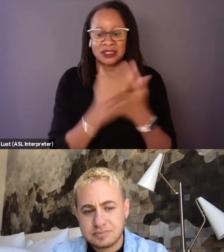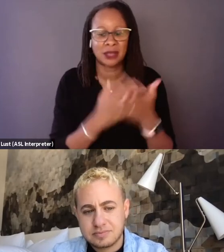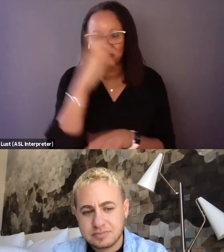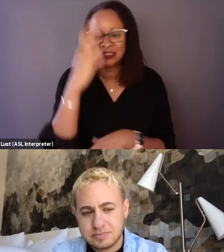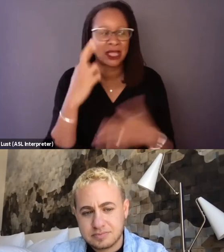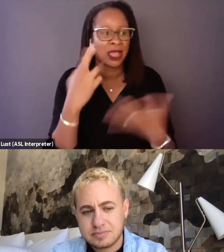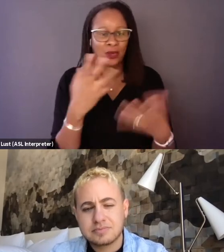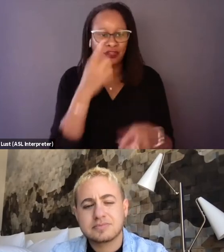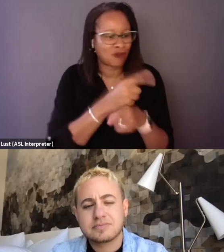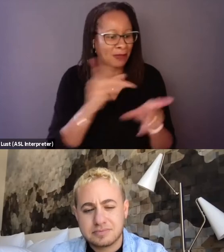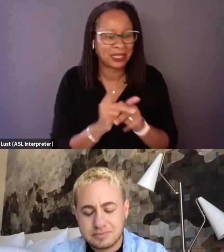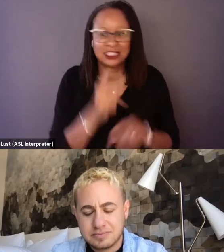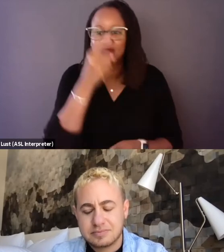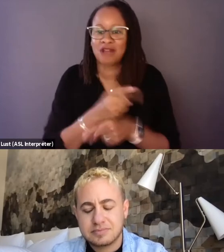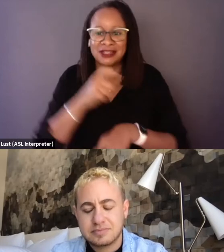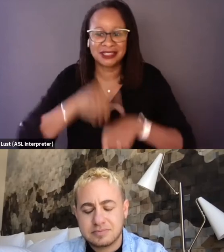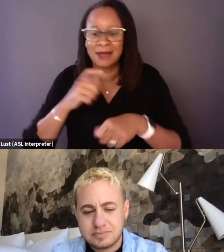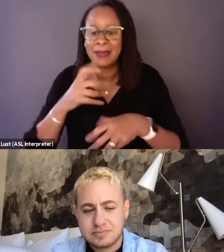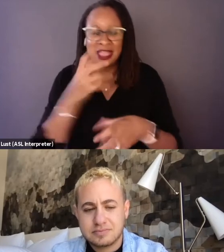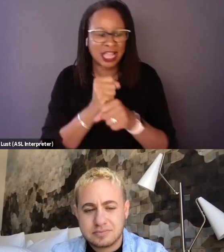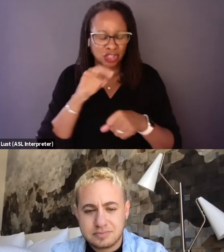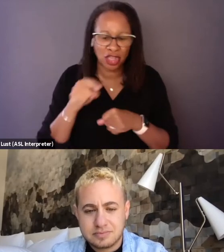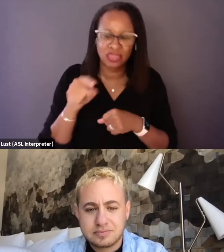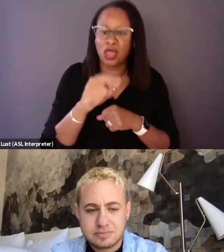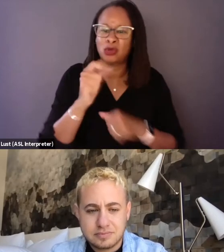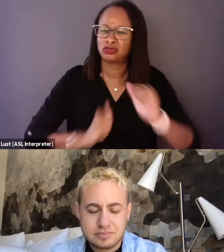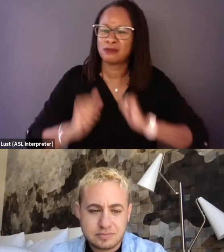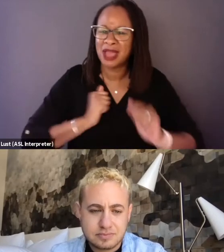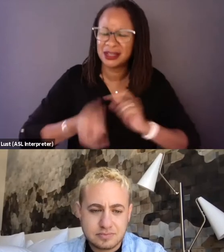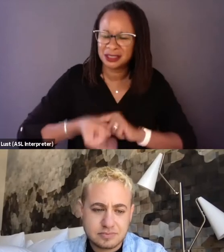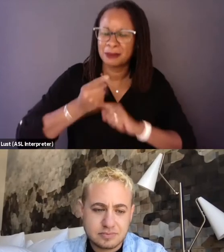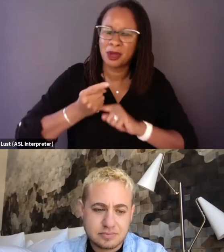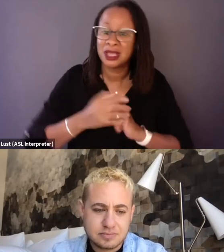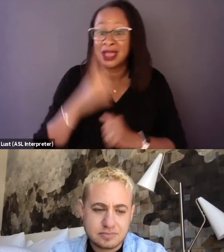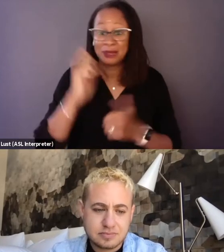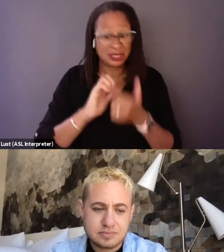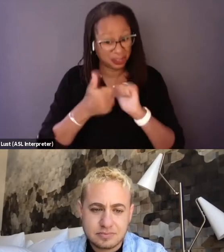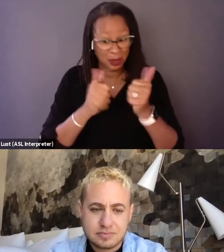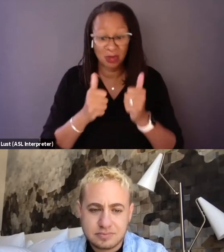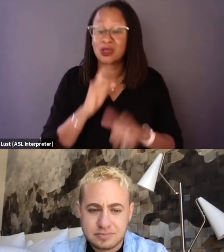at the right place at the right time catching those dramatic moments because sports are (mumbles)